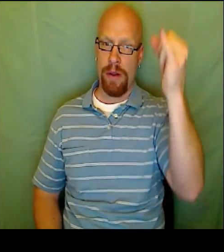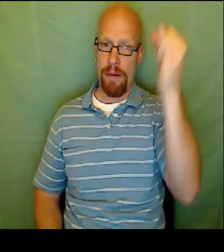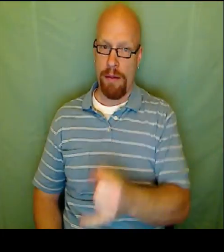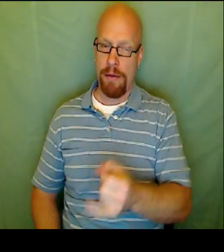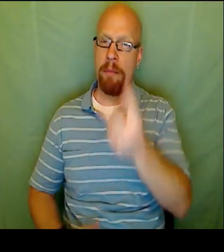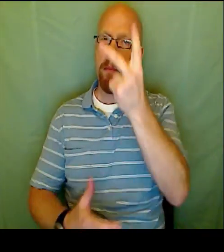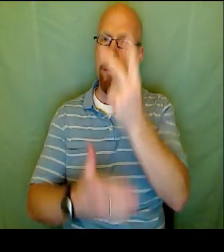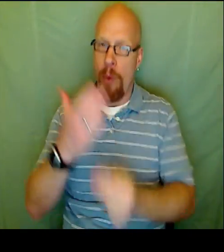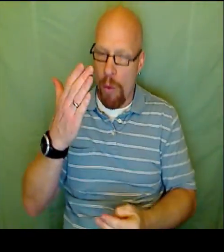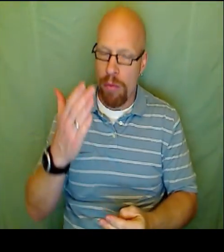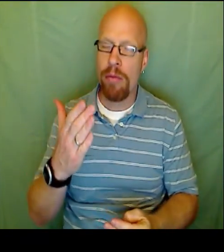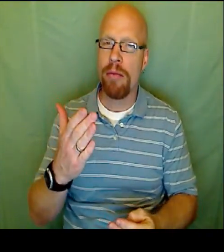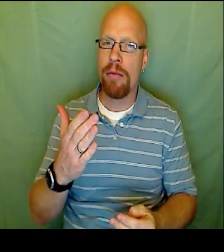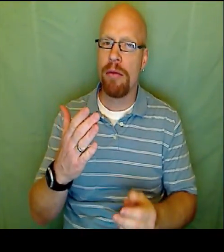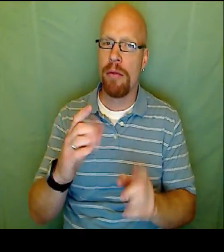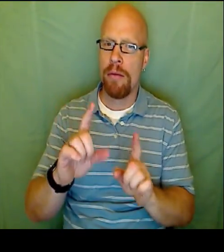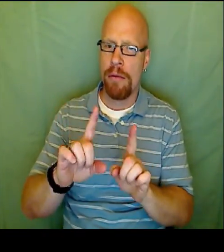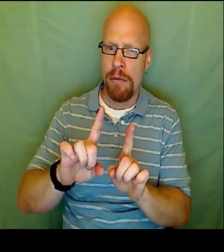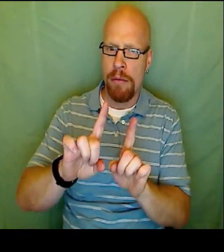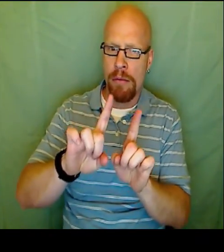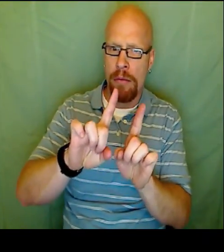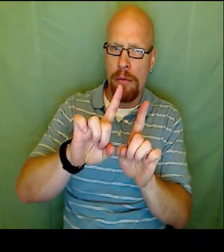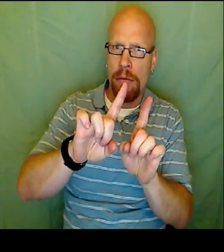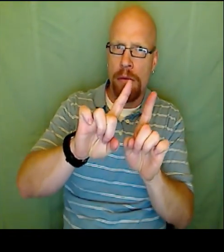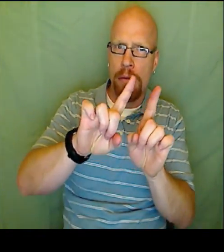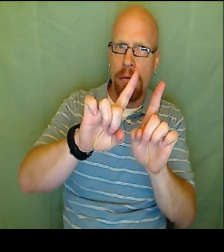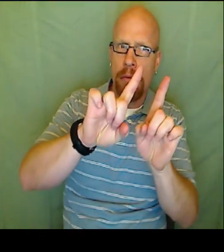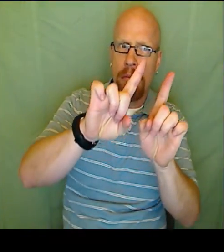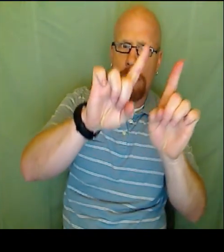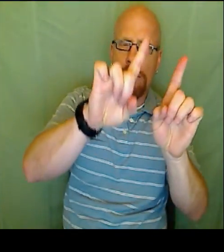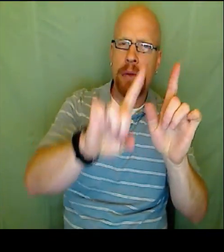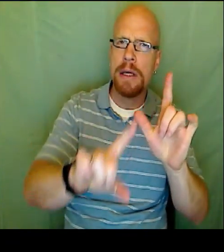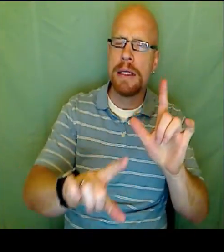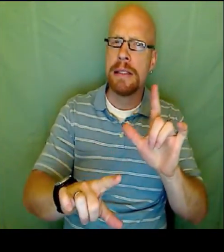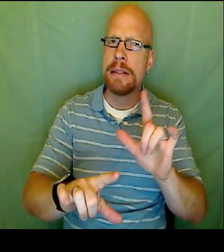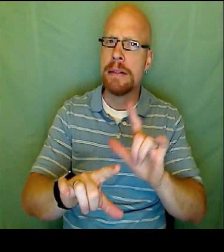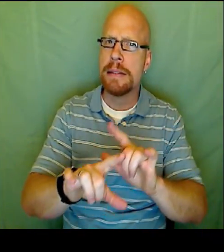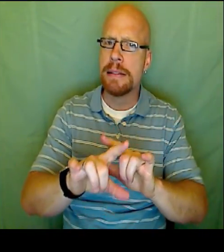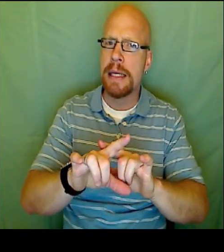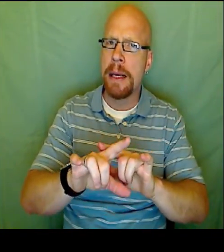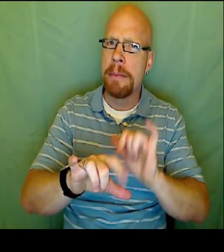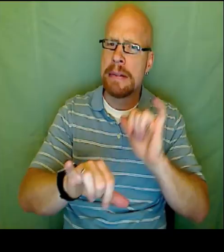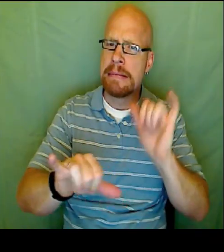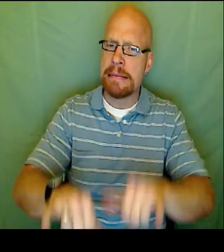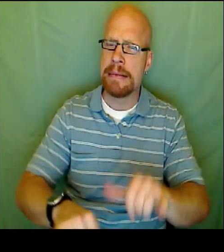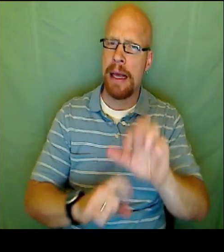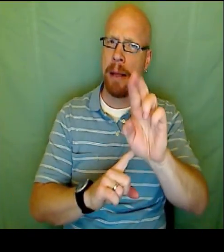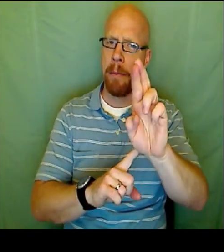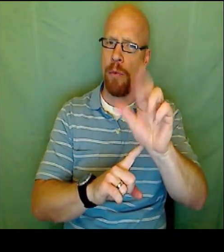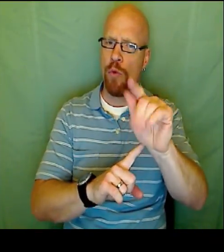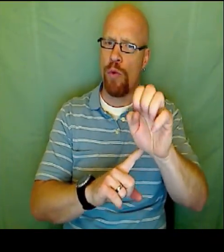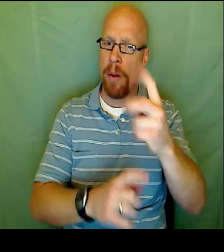Okay. Now we can see the purple line as well as the green line. And both lines have the same slope,